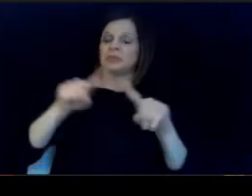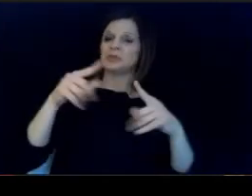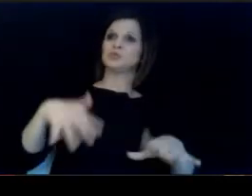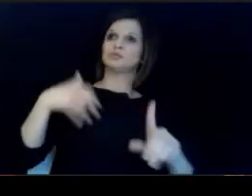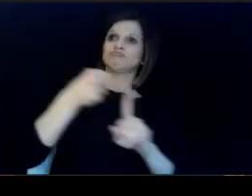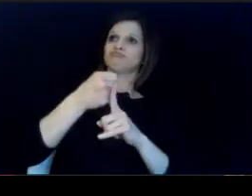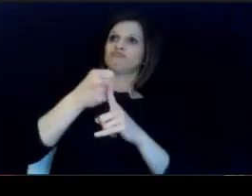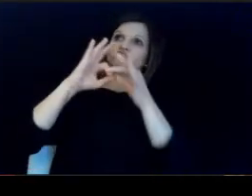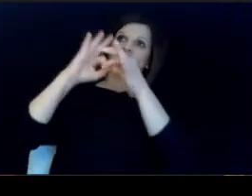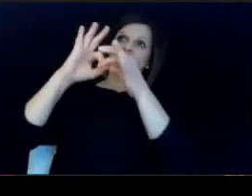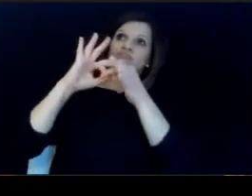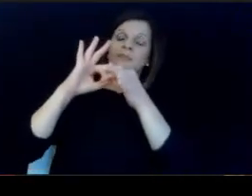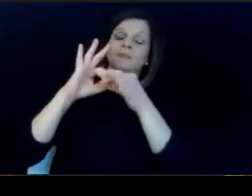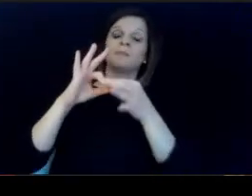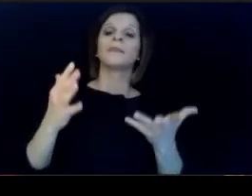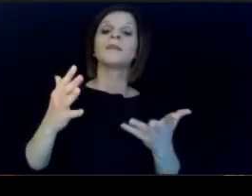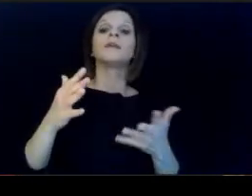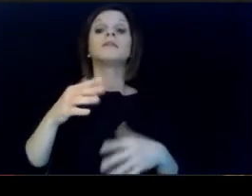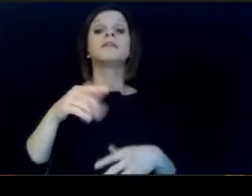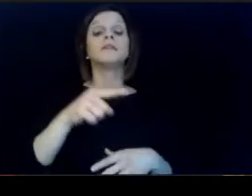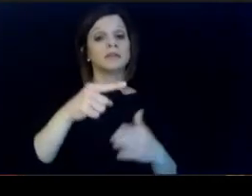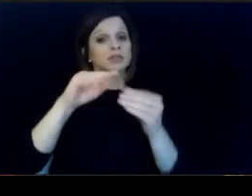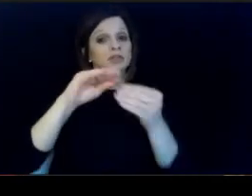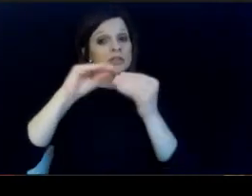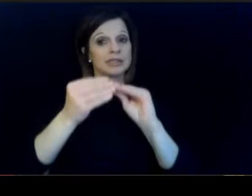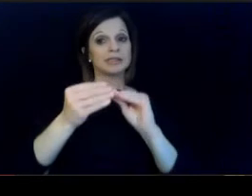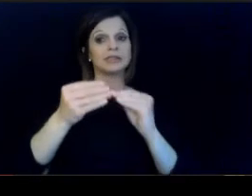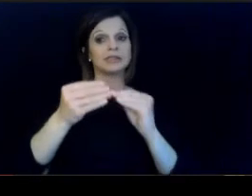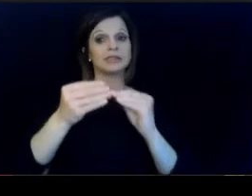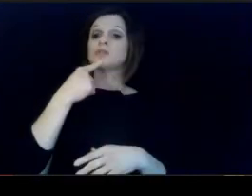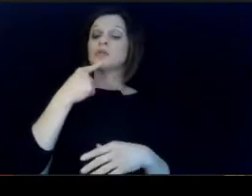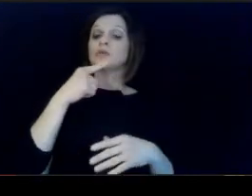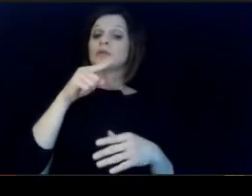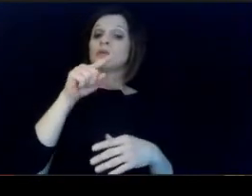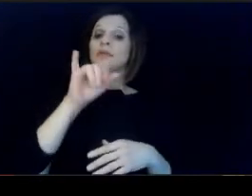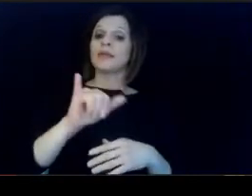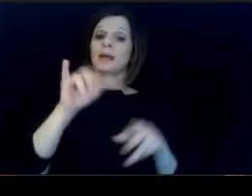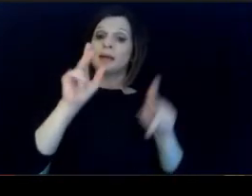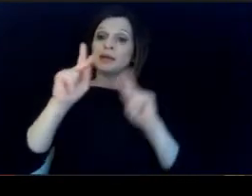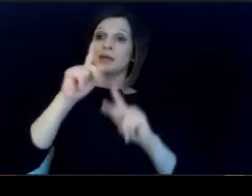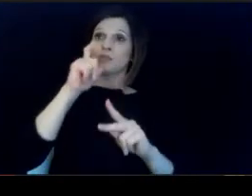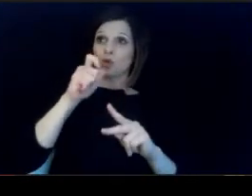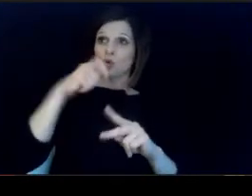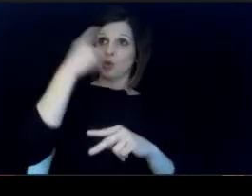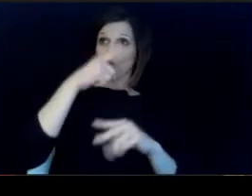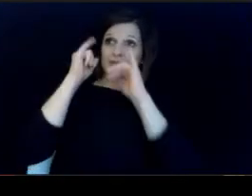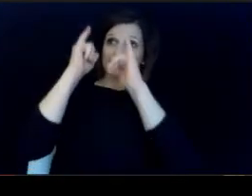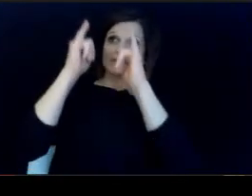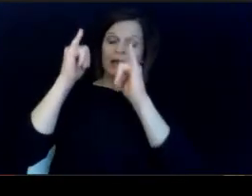led by people who look like them, are more successful by. showing students what is possible, we will create the.